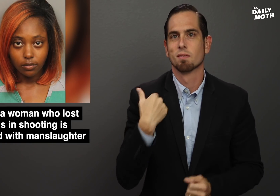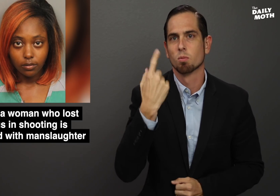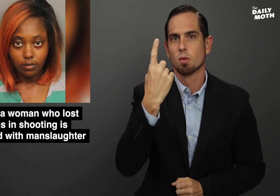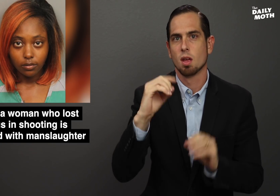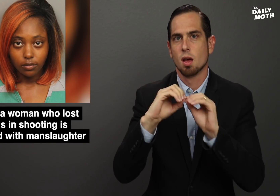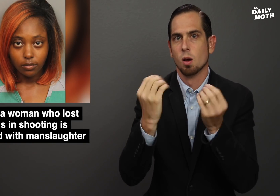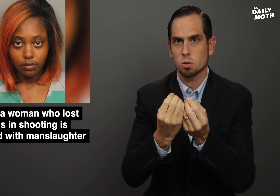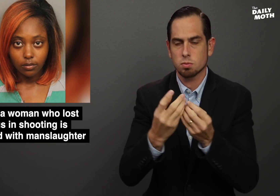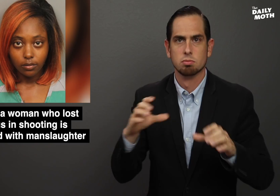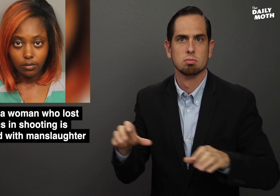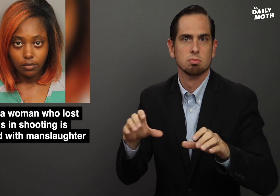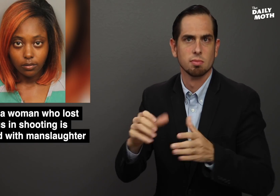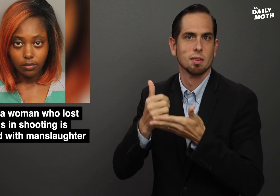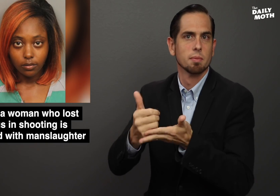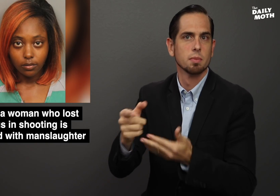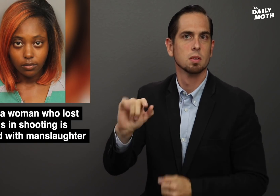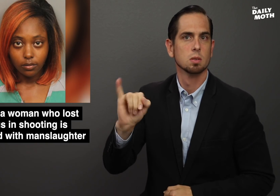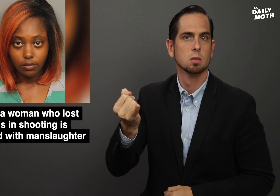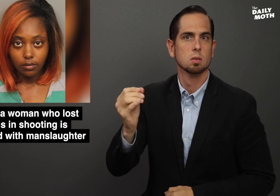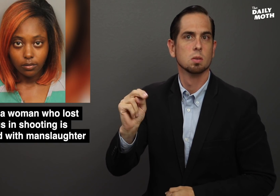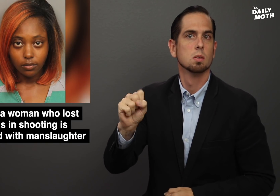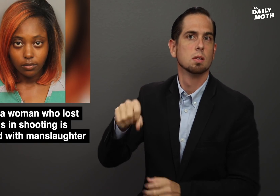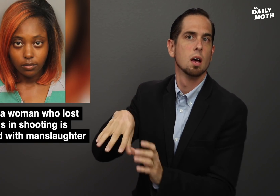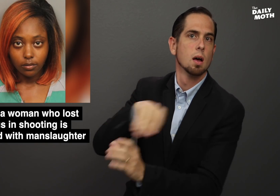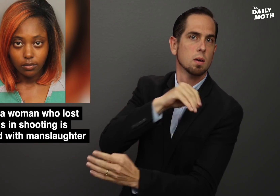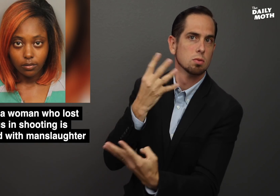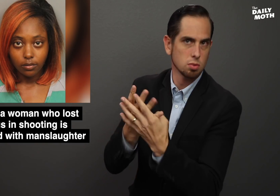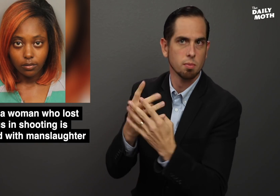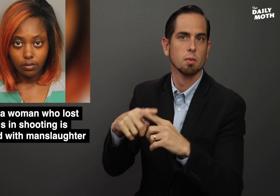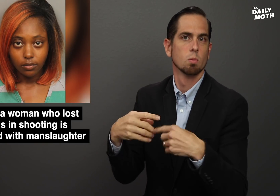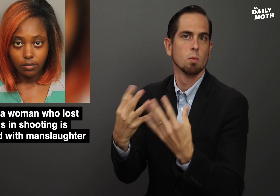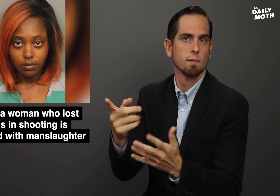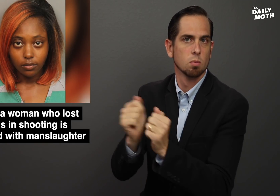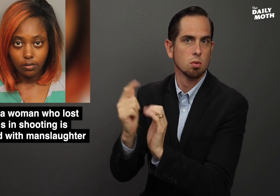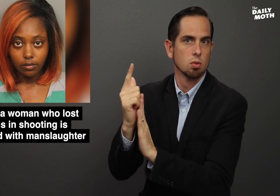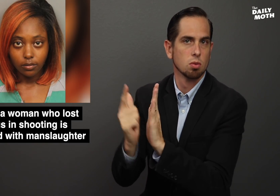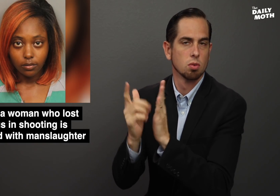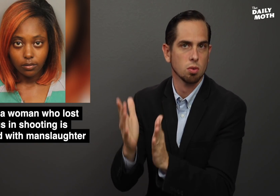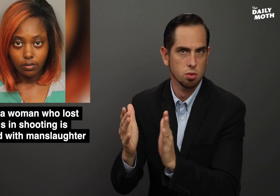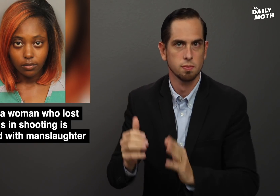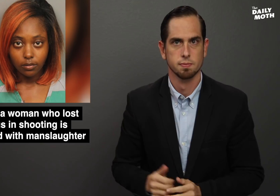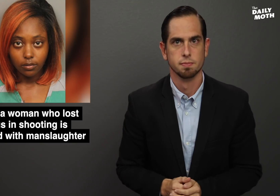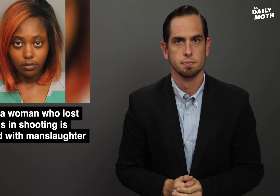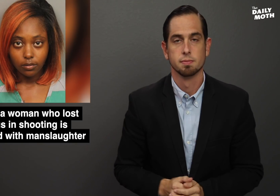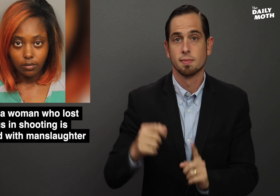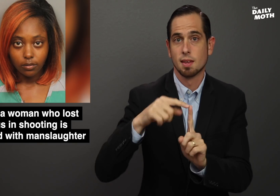An organization is now working to get Jones out of jail and provide her with a lawyer.